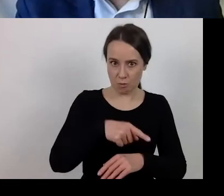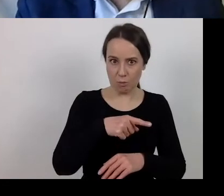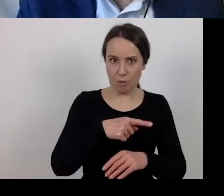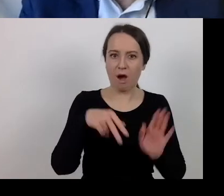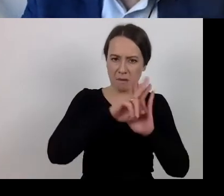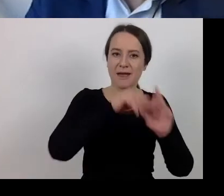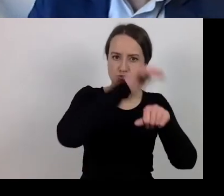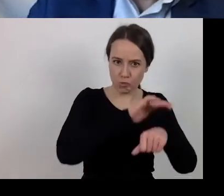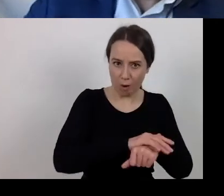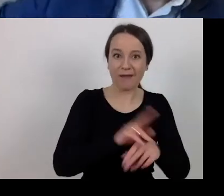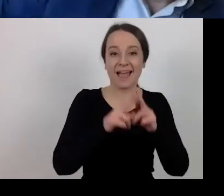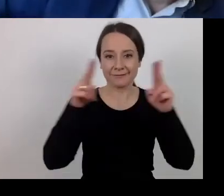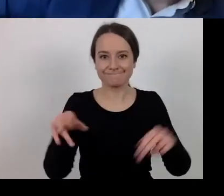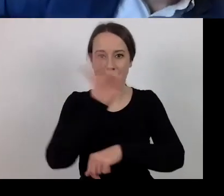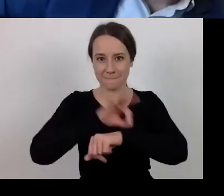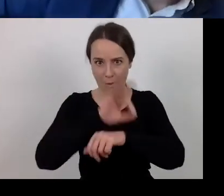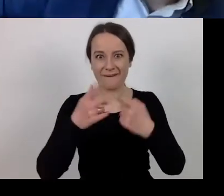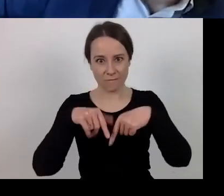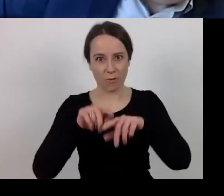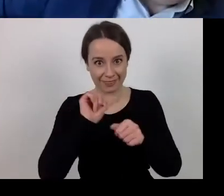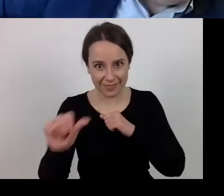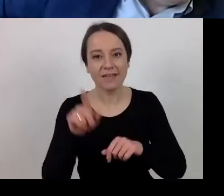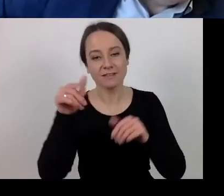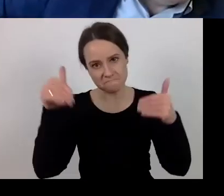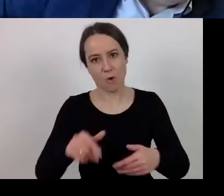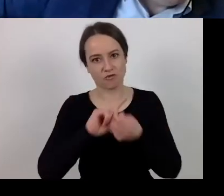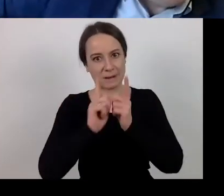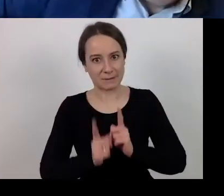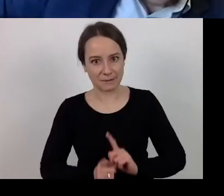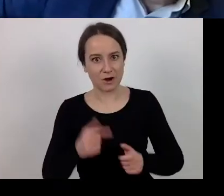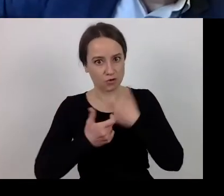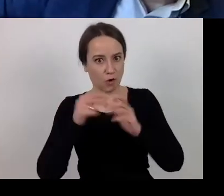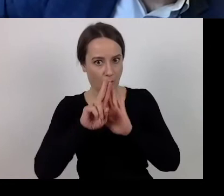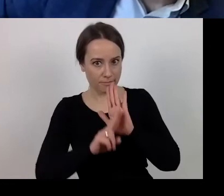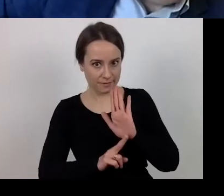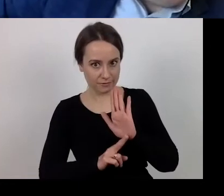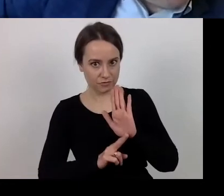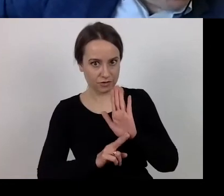This is justified by an important issue